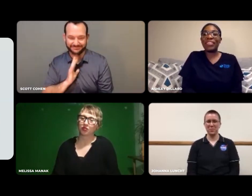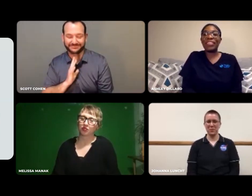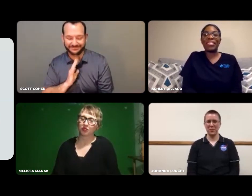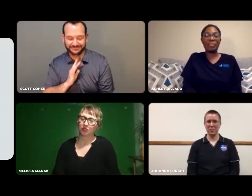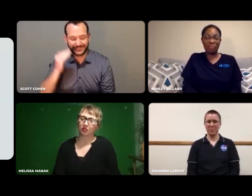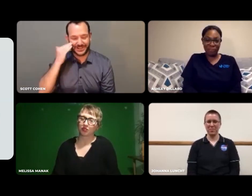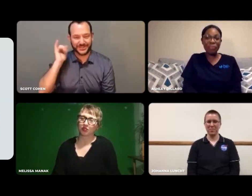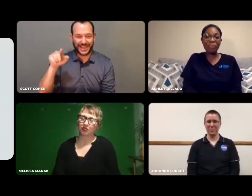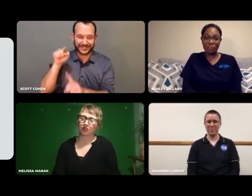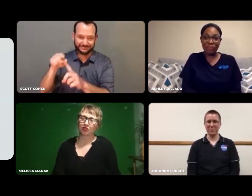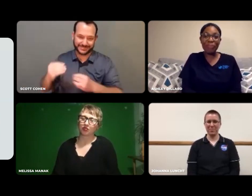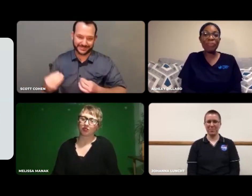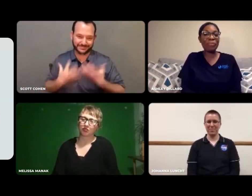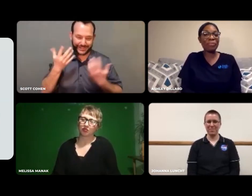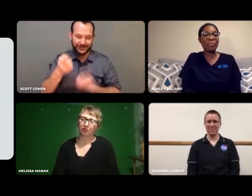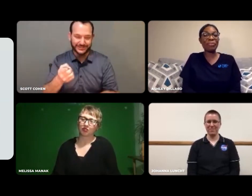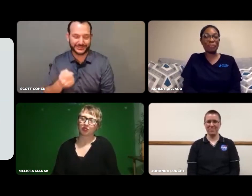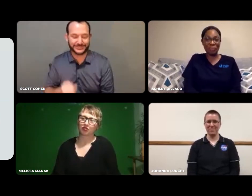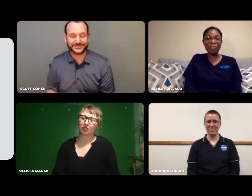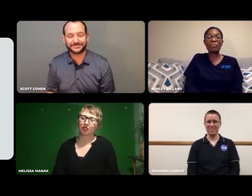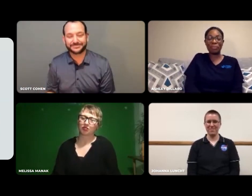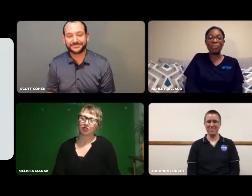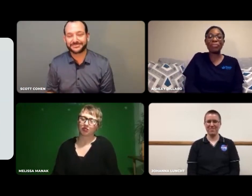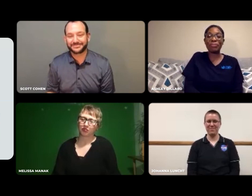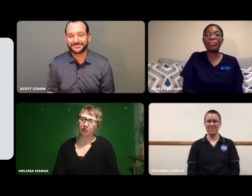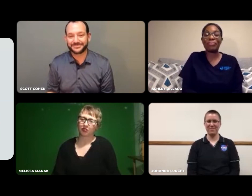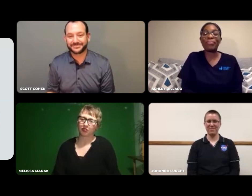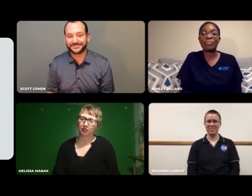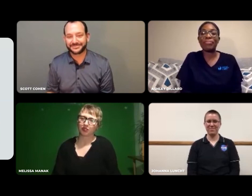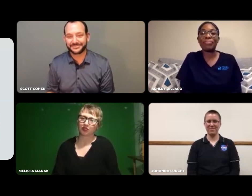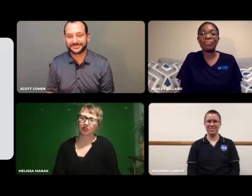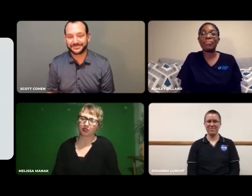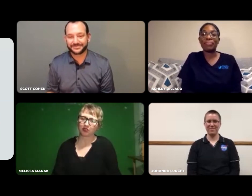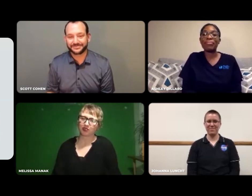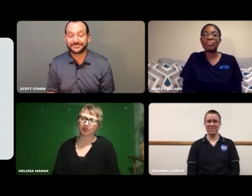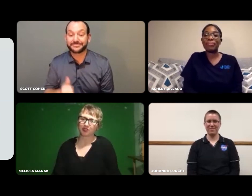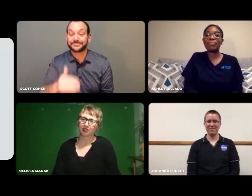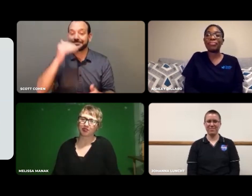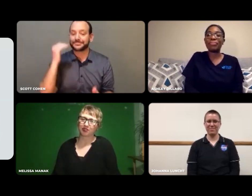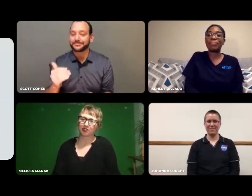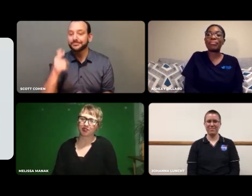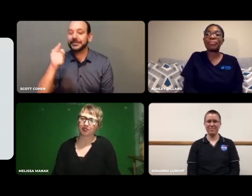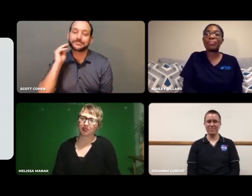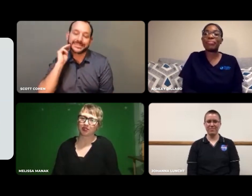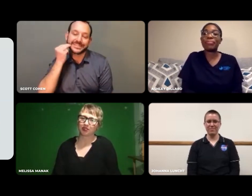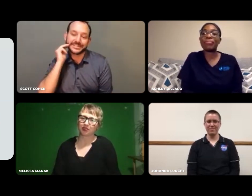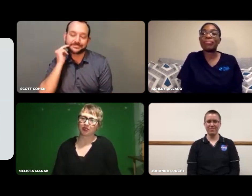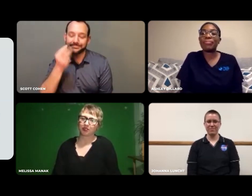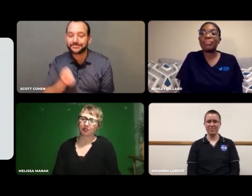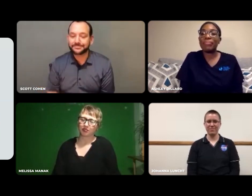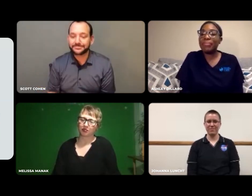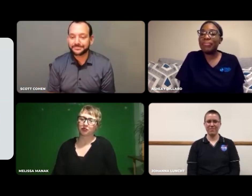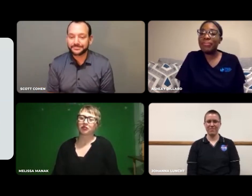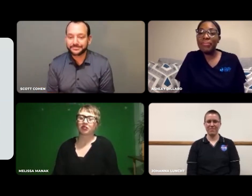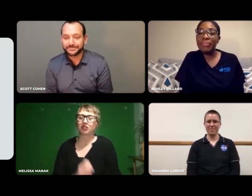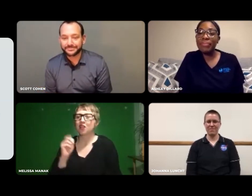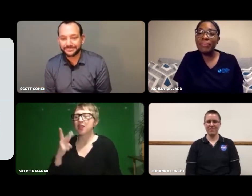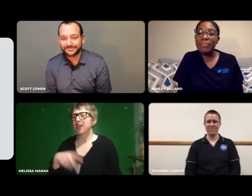Really neat knowing she inspired you! Your turn, Melissa.